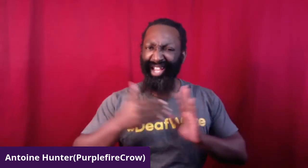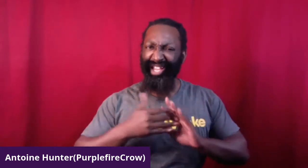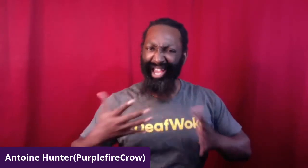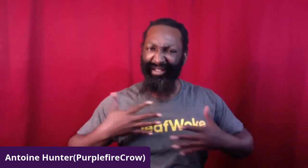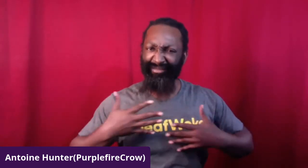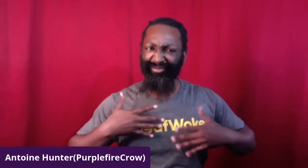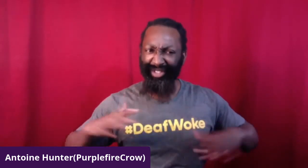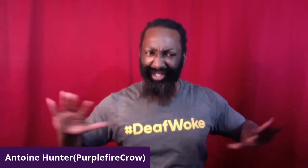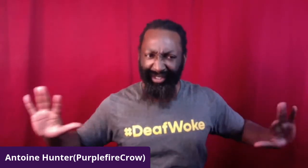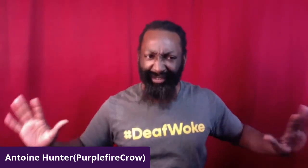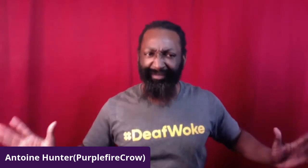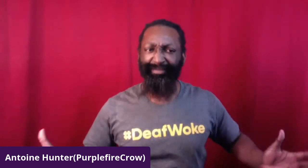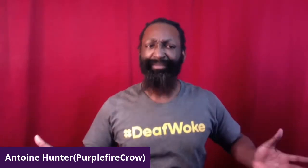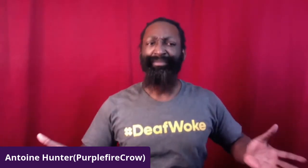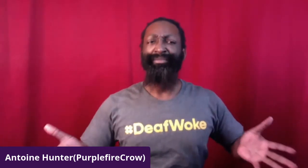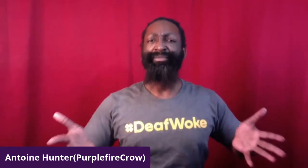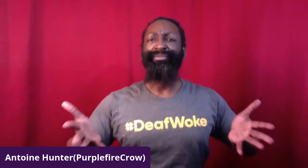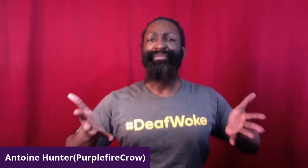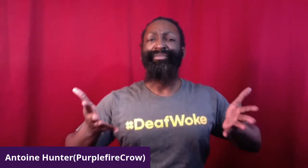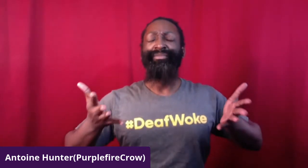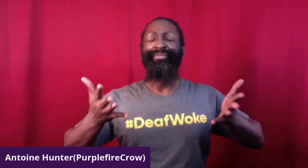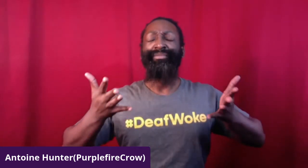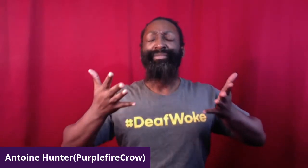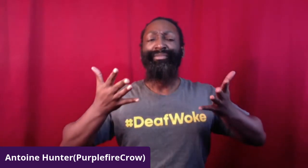inhale and exhale. Do that again with me inhale